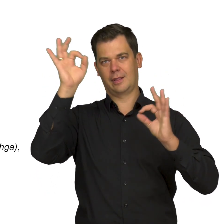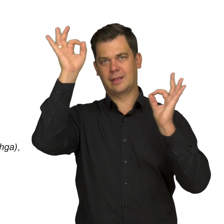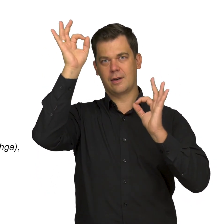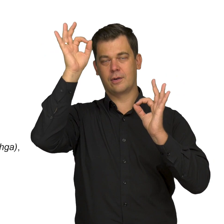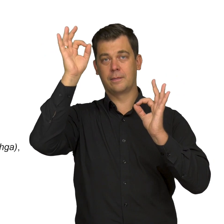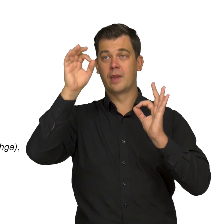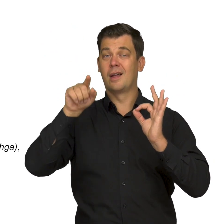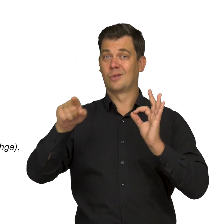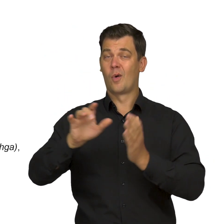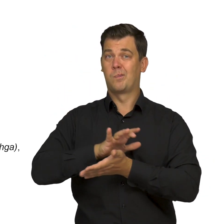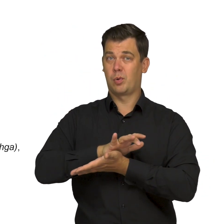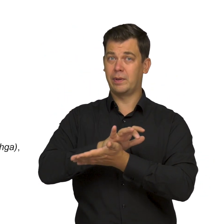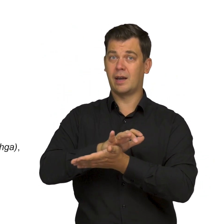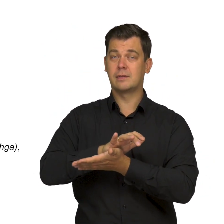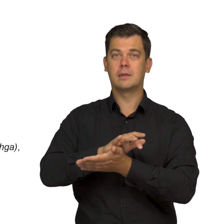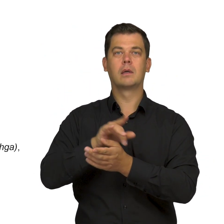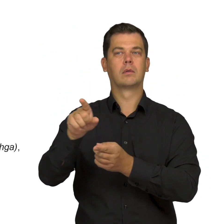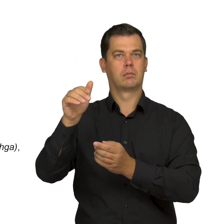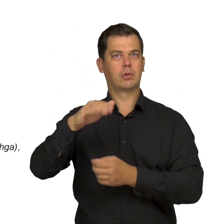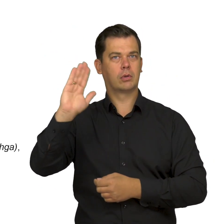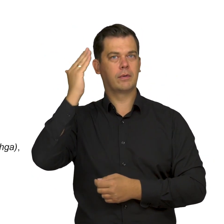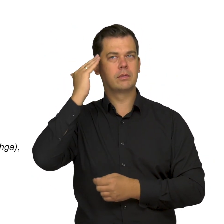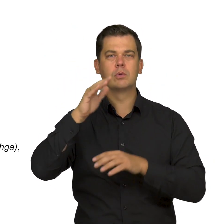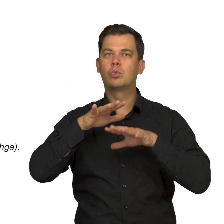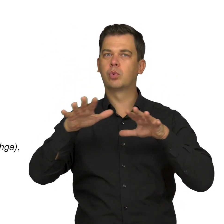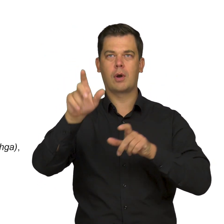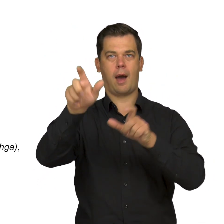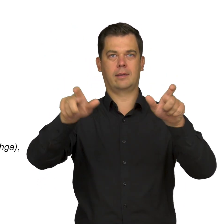This publication contained substantial information about the lives of many artists,